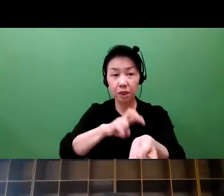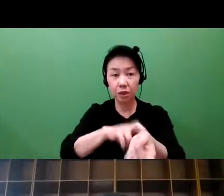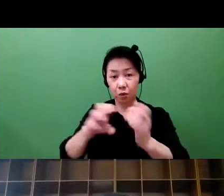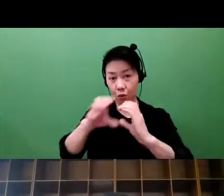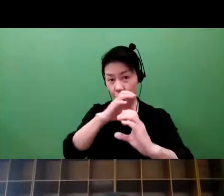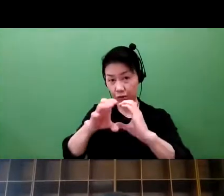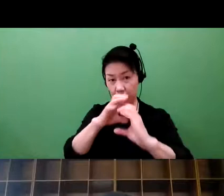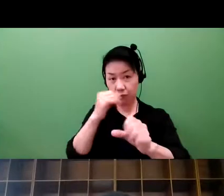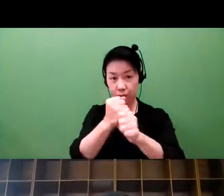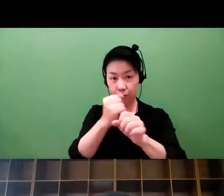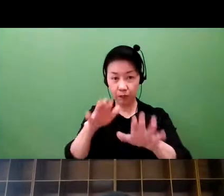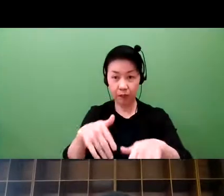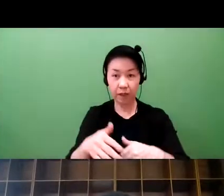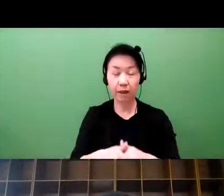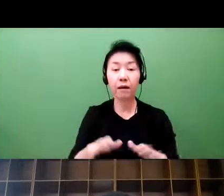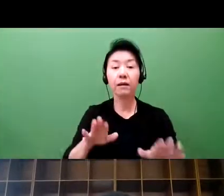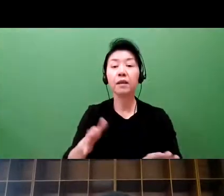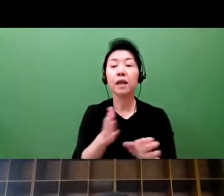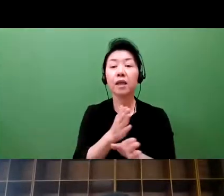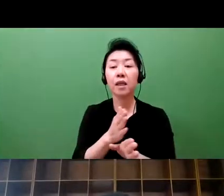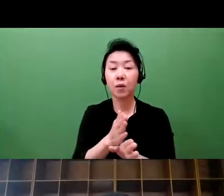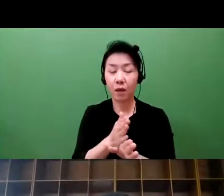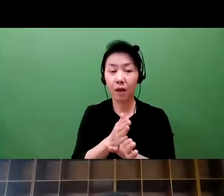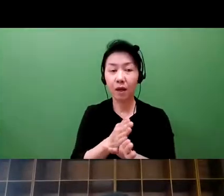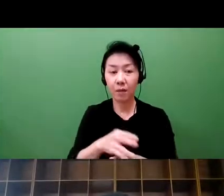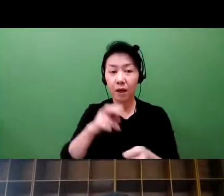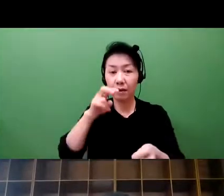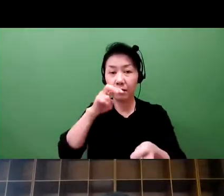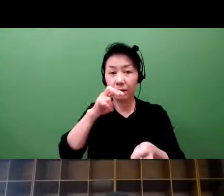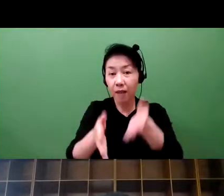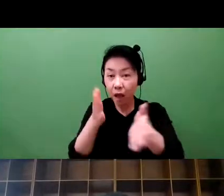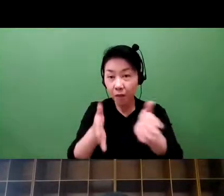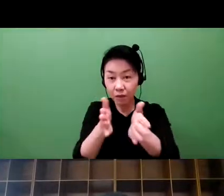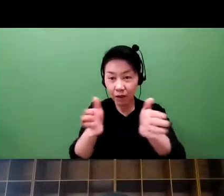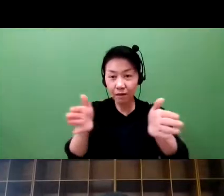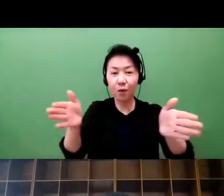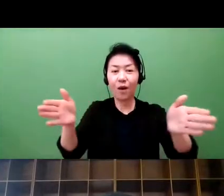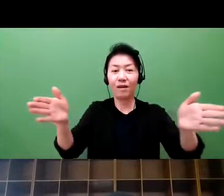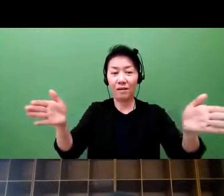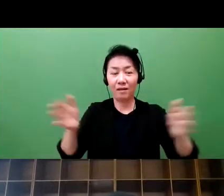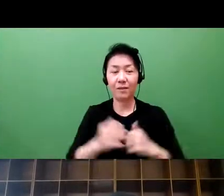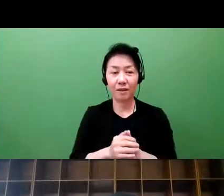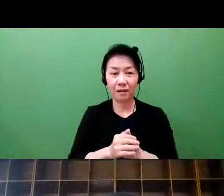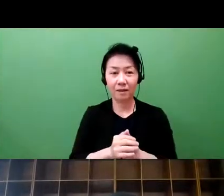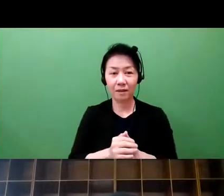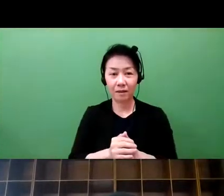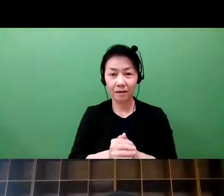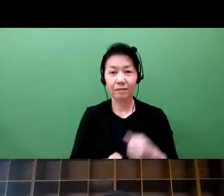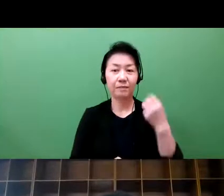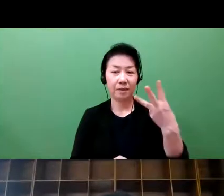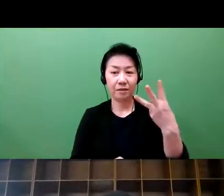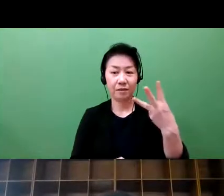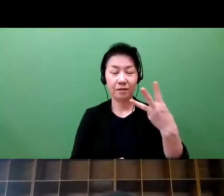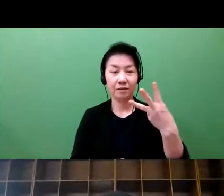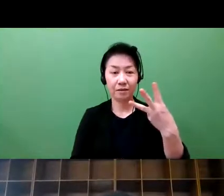have been able to create the community of doctors. The breadth have expanded as of recent. There are basically three pillars